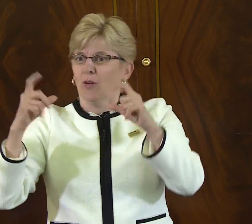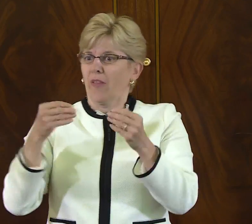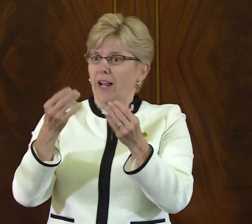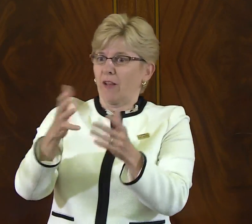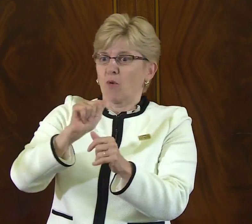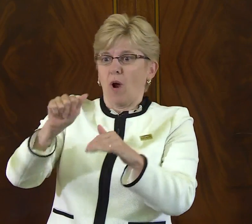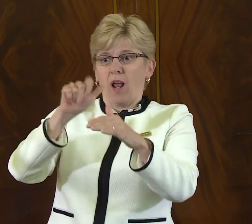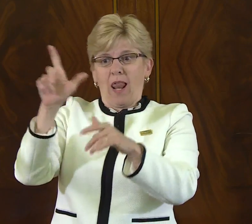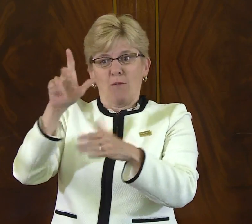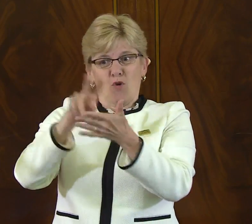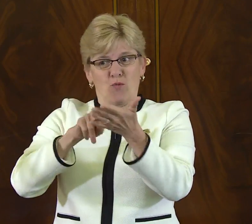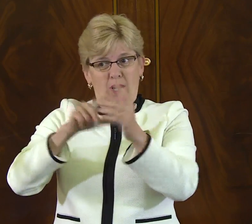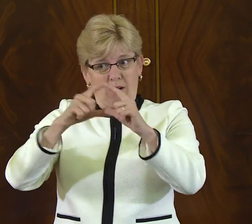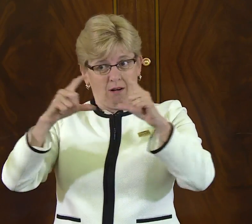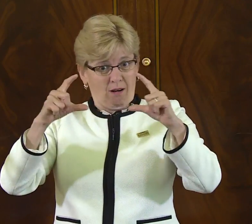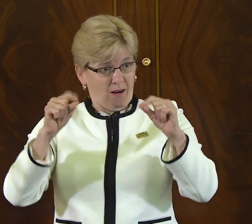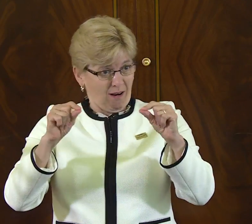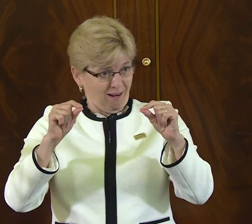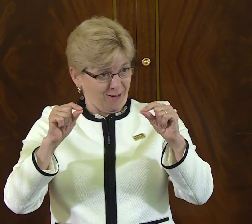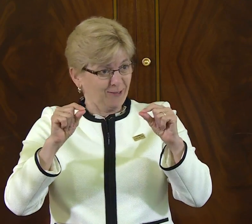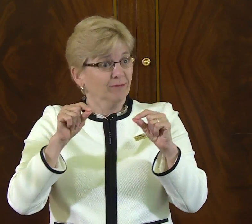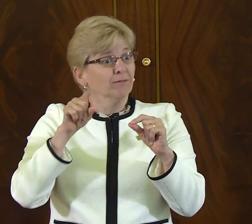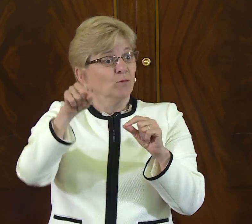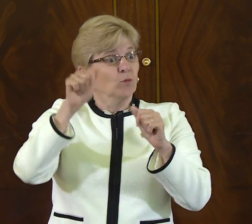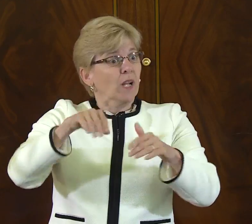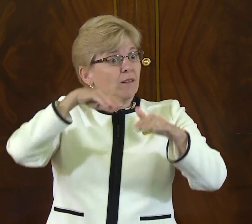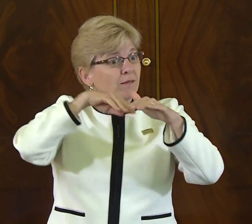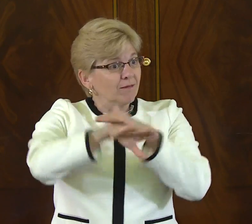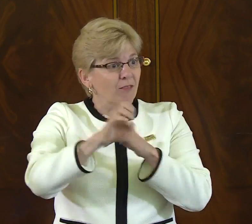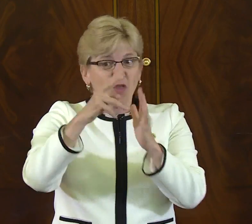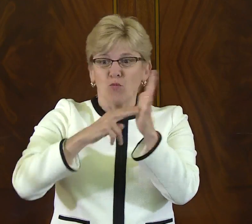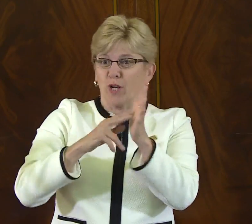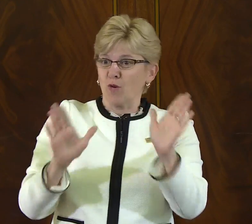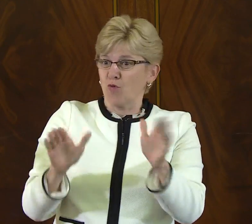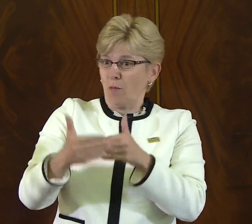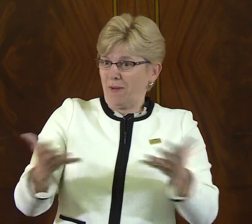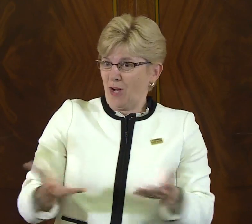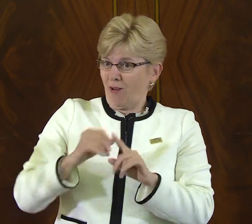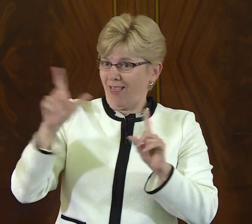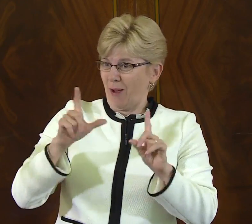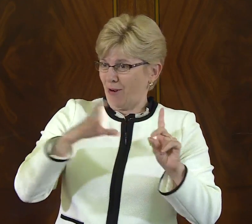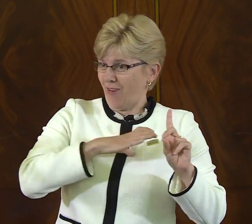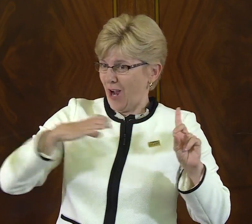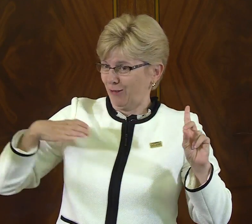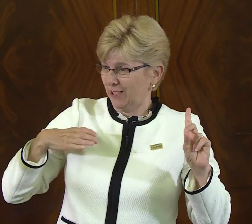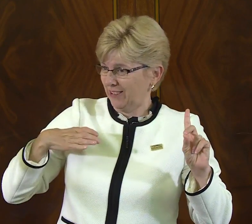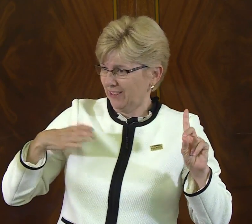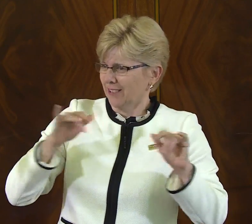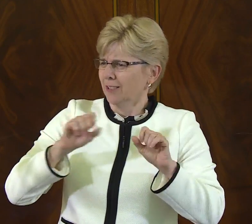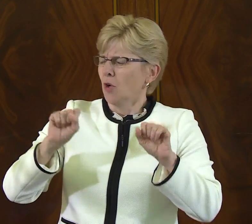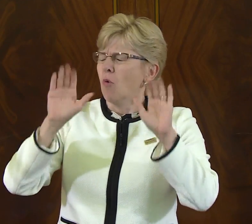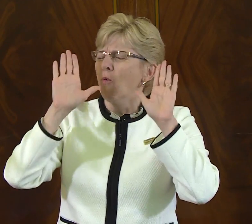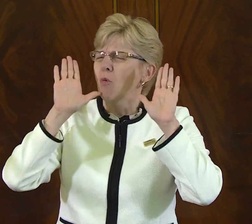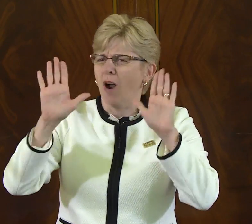You can sign up, get your picture taken, and you get one of these Library of Congress reading cards. So you can come into the reading room right here in the Library